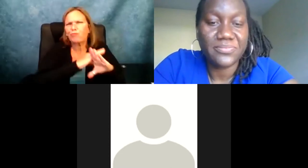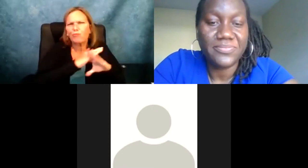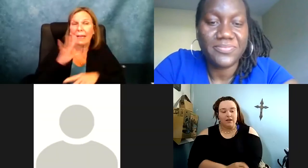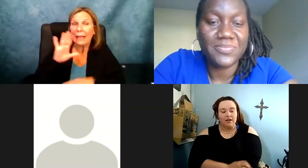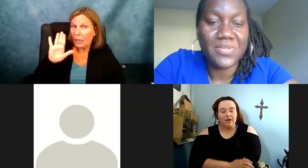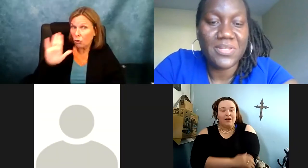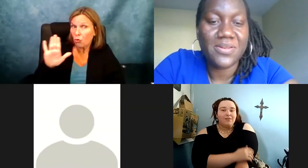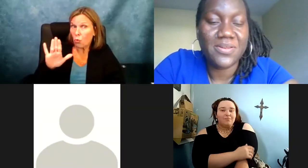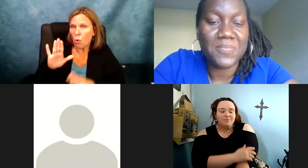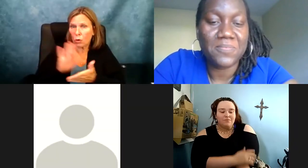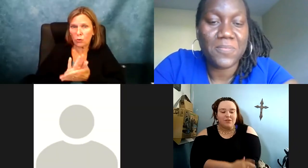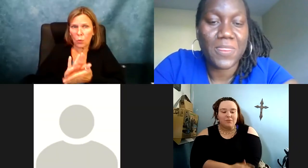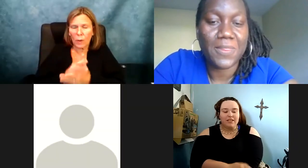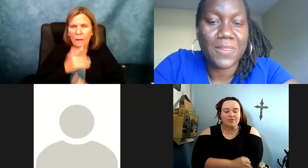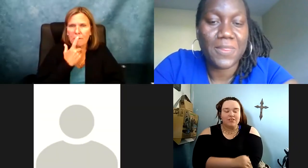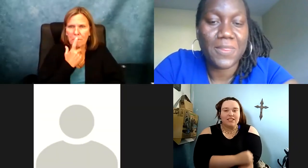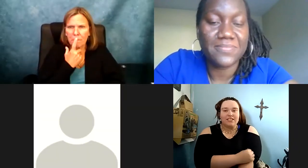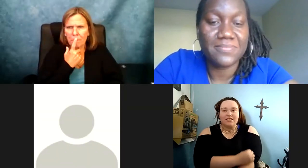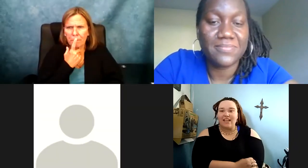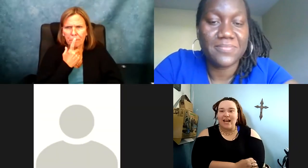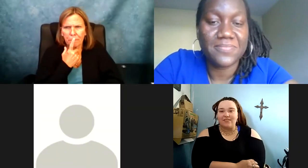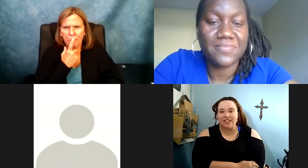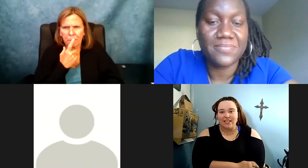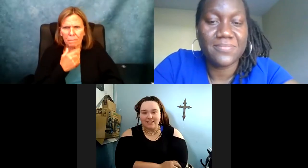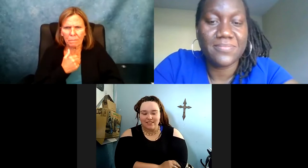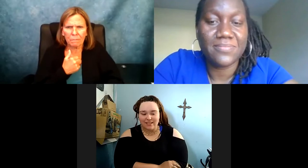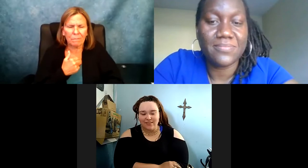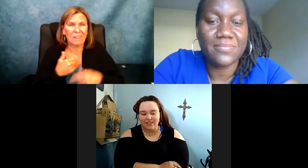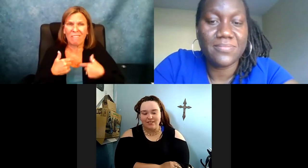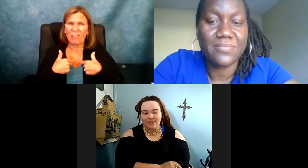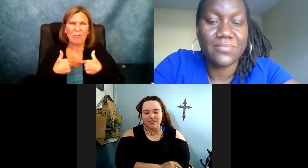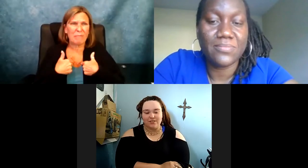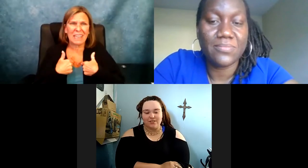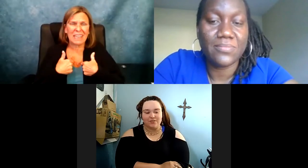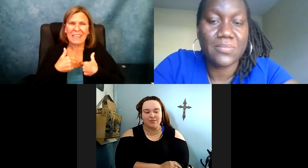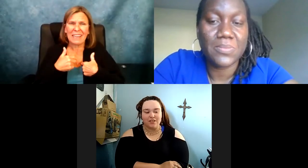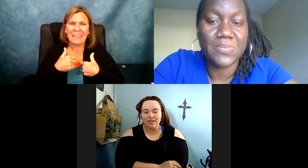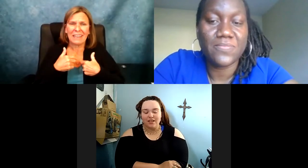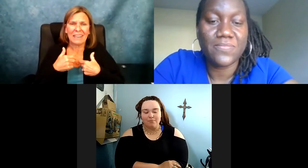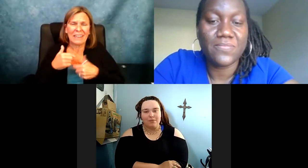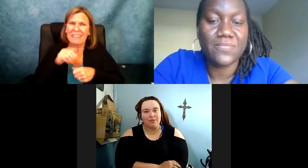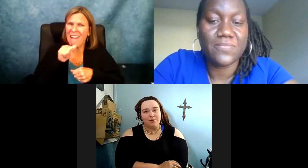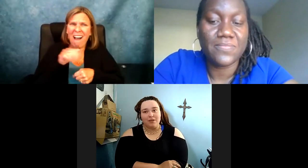biggest attitude or social or academic obstacle in your